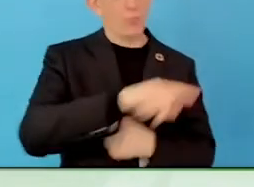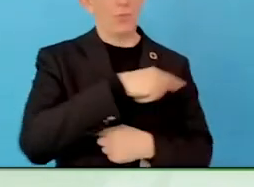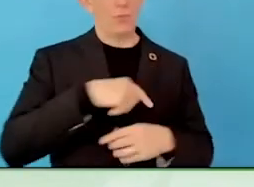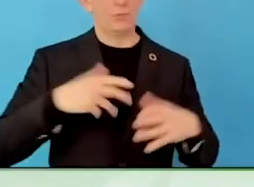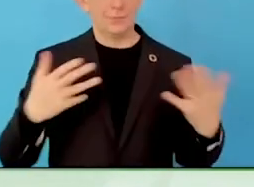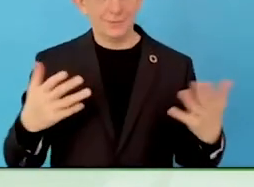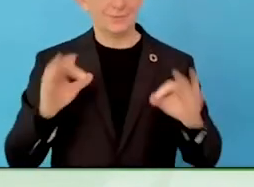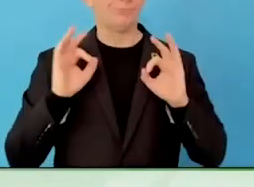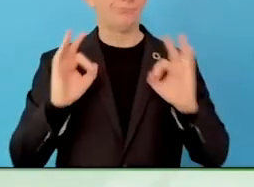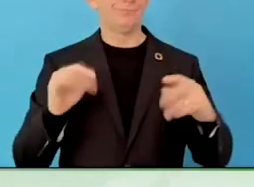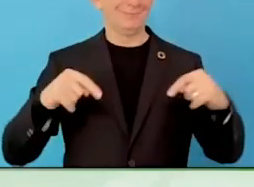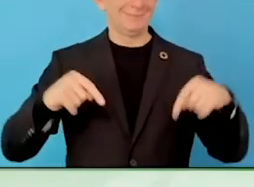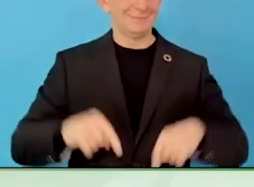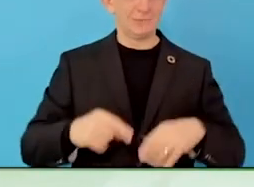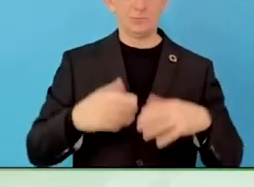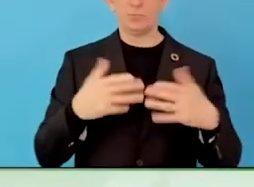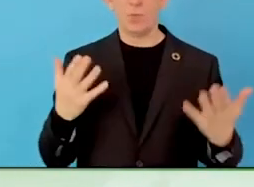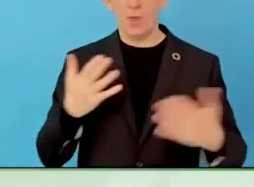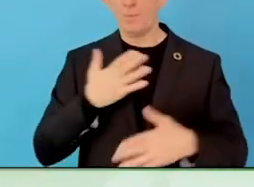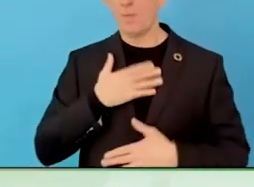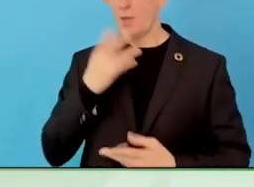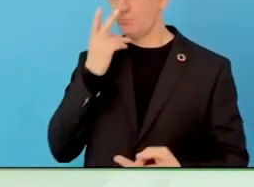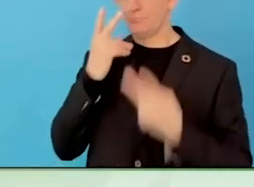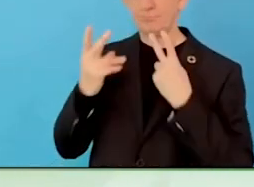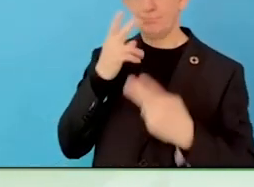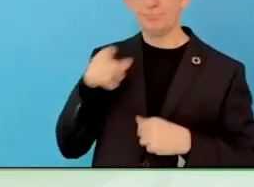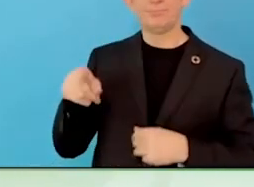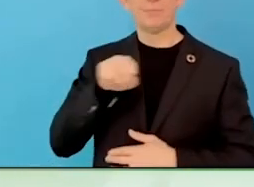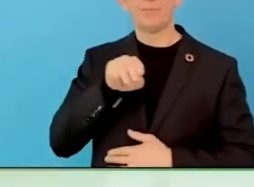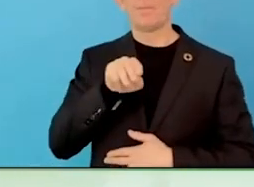detail about what it means to change job market rather than